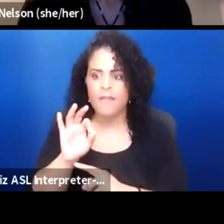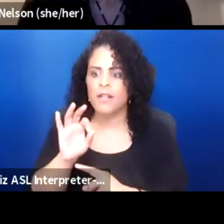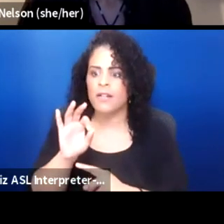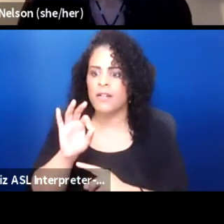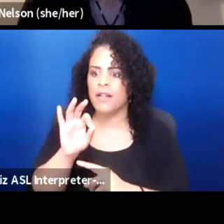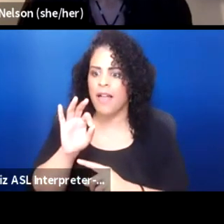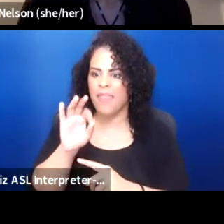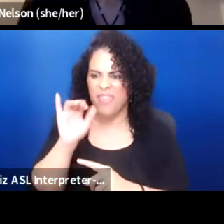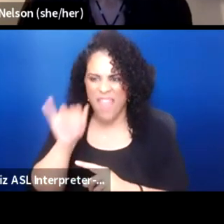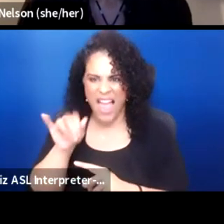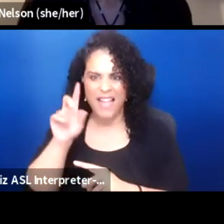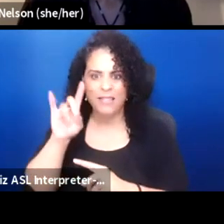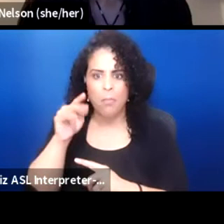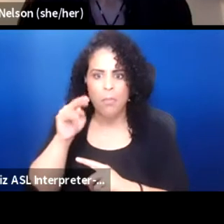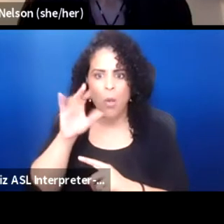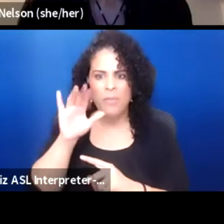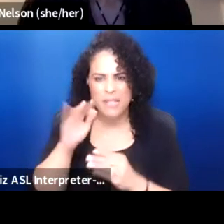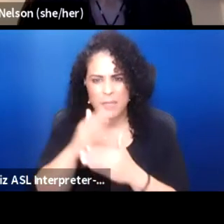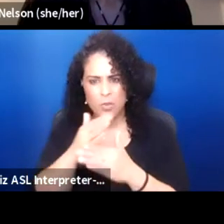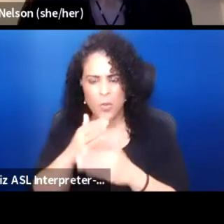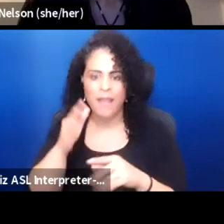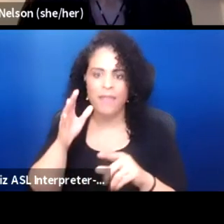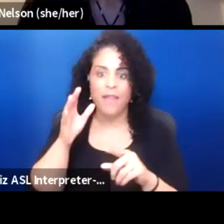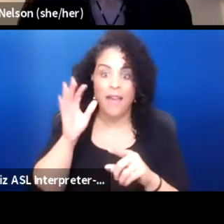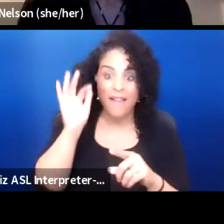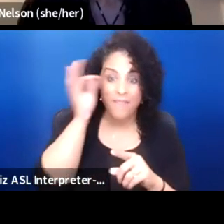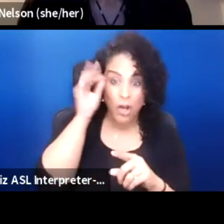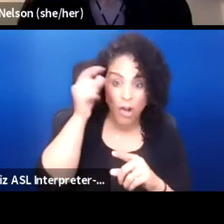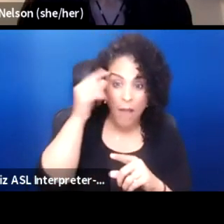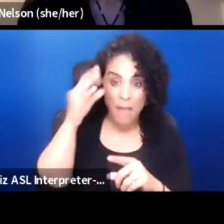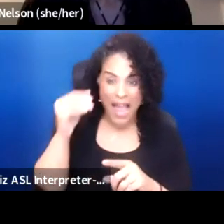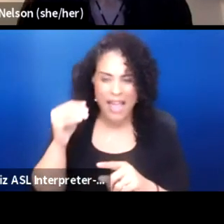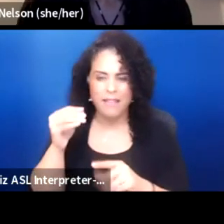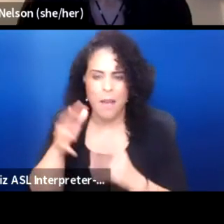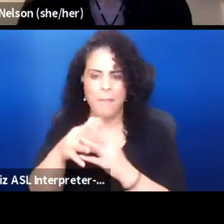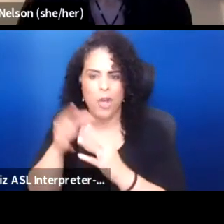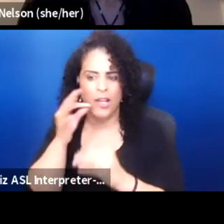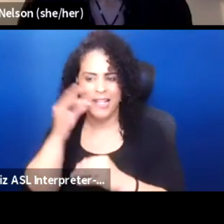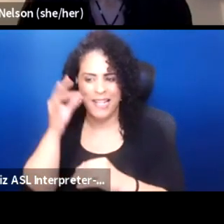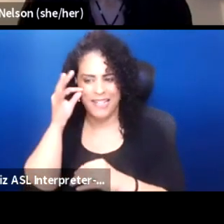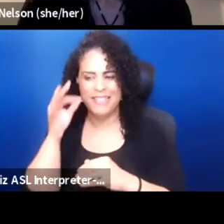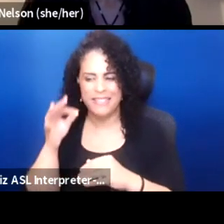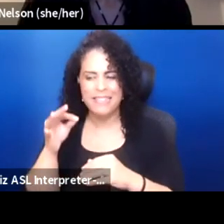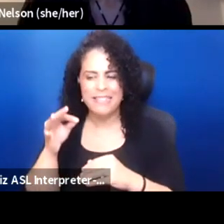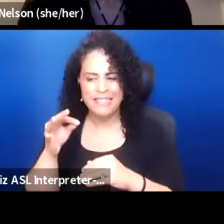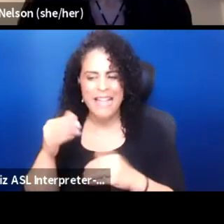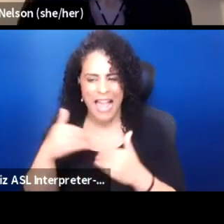between the federal government and American Indians is filled with theatrical performance.